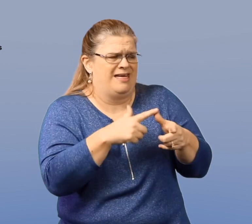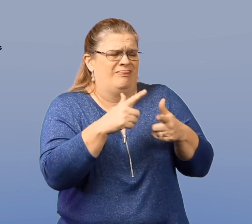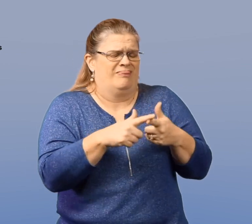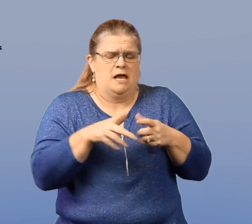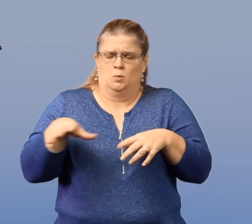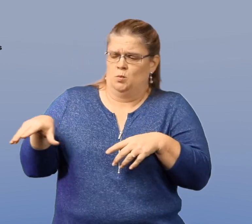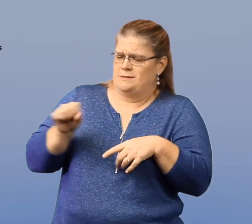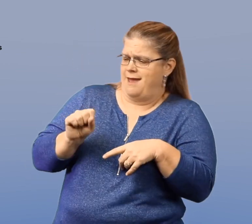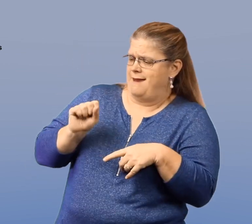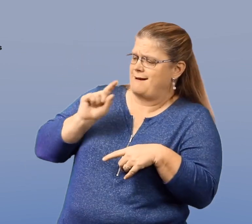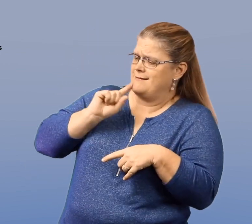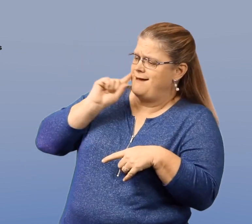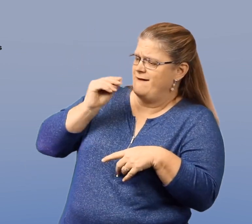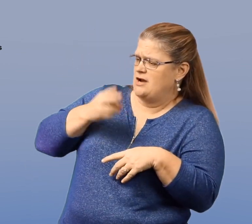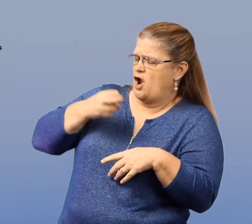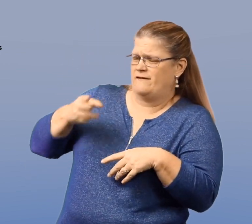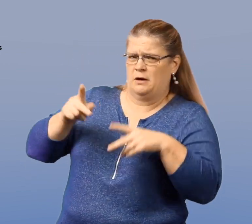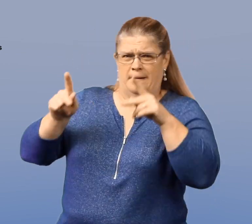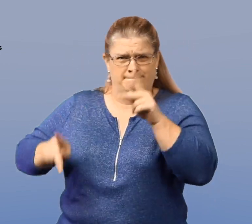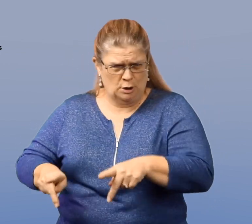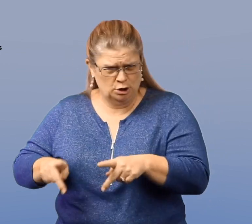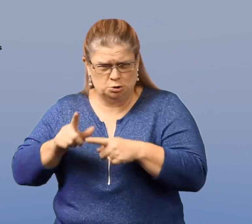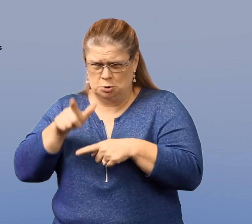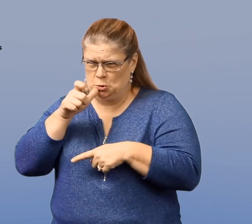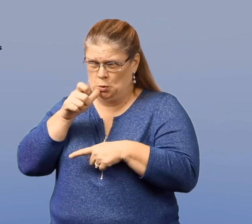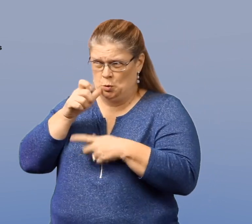and then you take into account a deaf or hard-of-hearing person